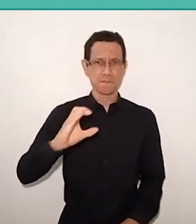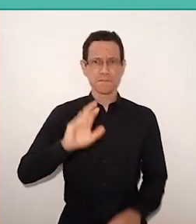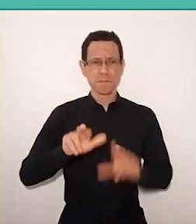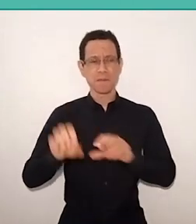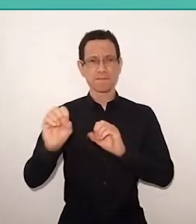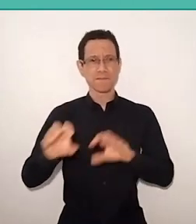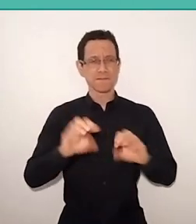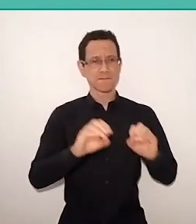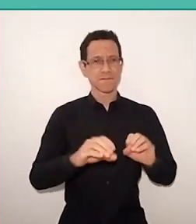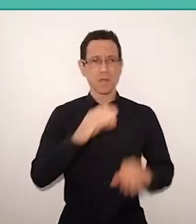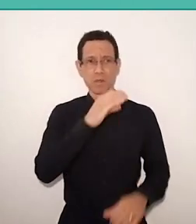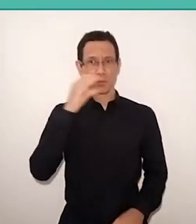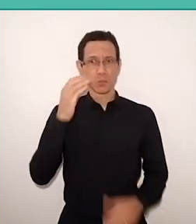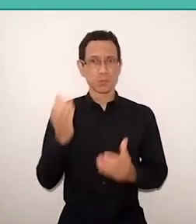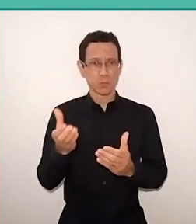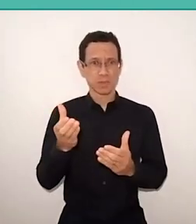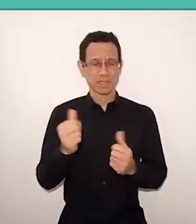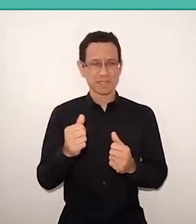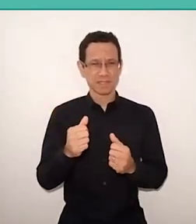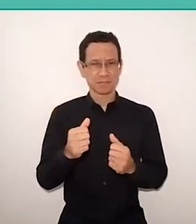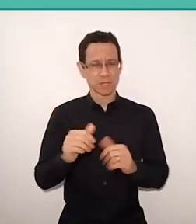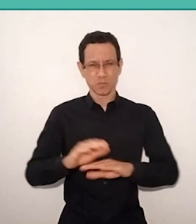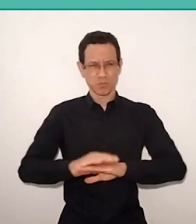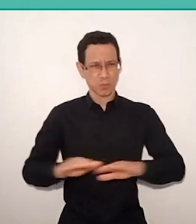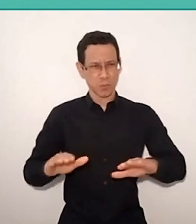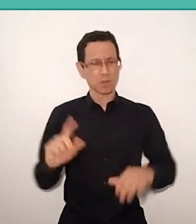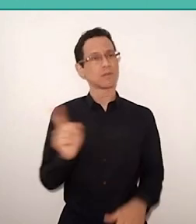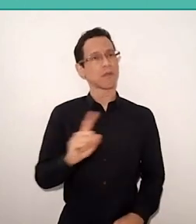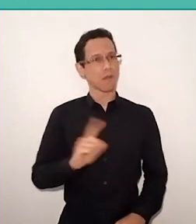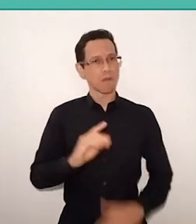I would like to highlight that Paulo Freire, the work of Paulo Freire, the Freire’s legacy,